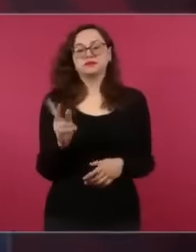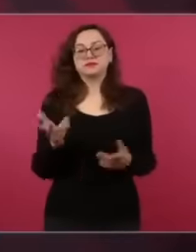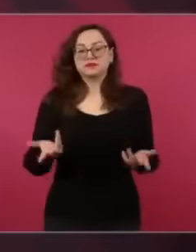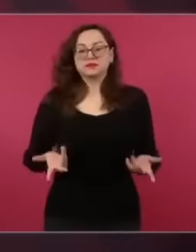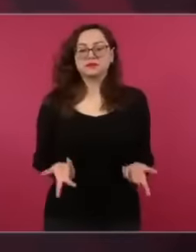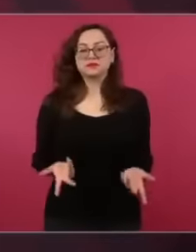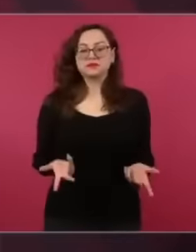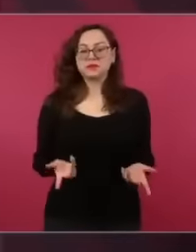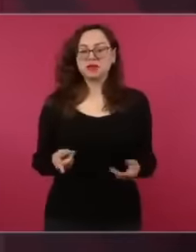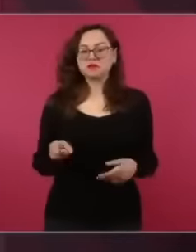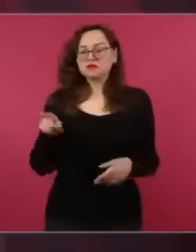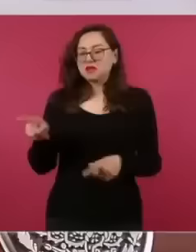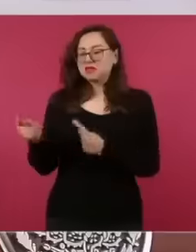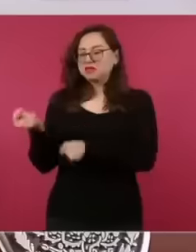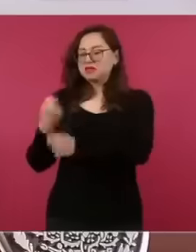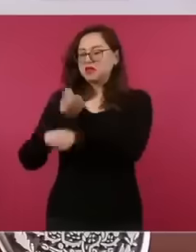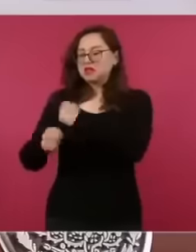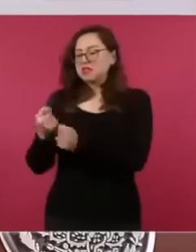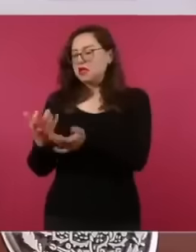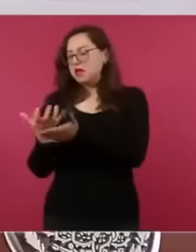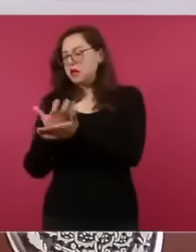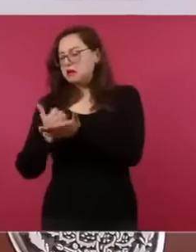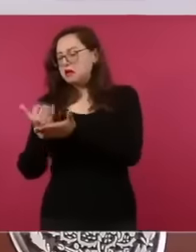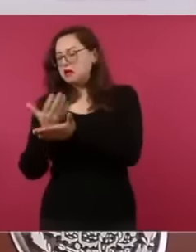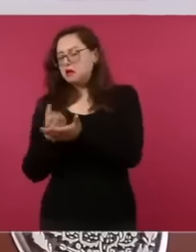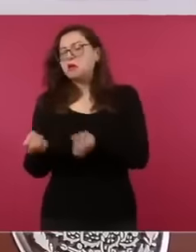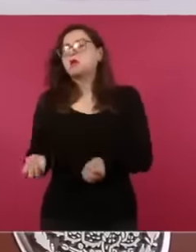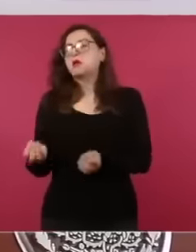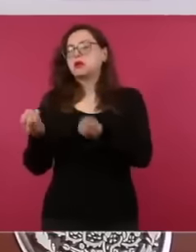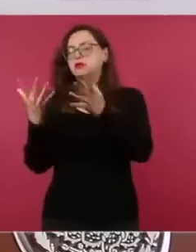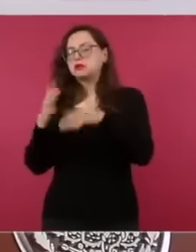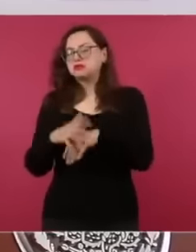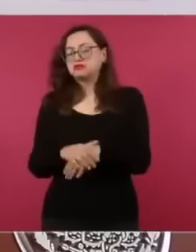million pesos in profits, no, but Here we are talking